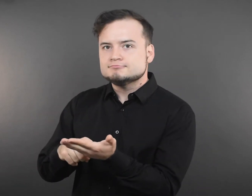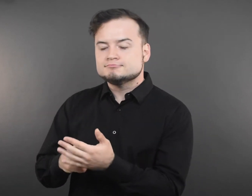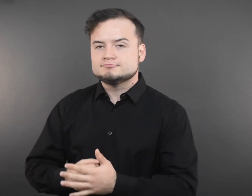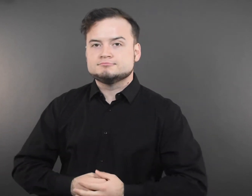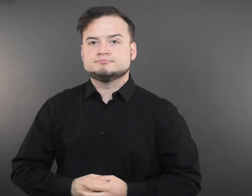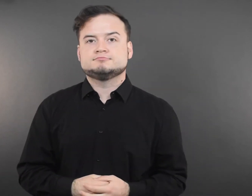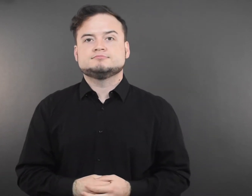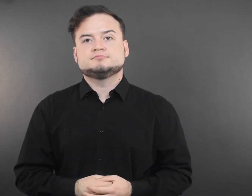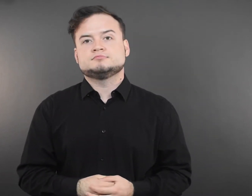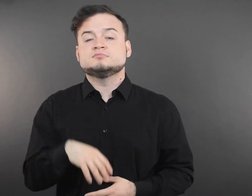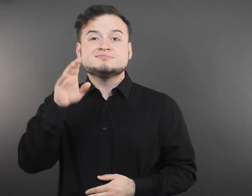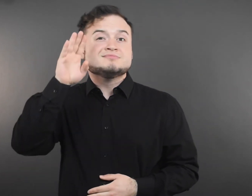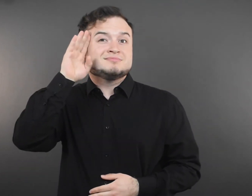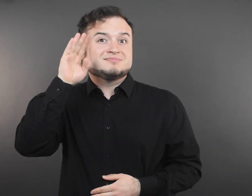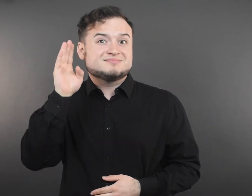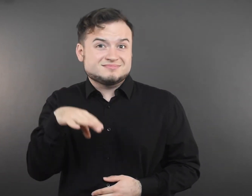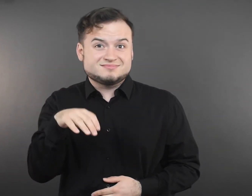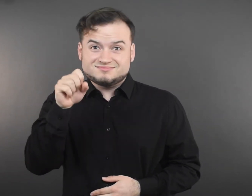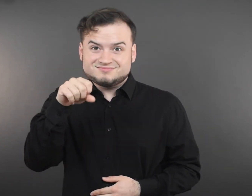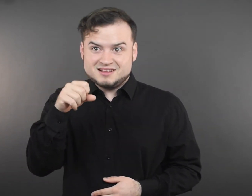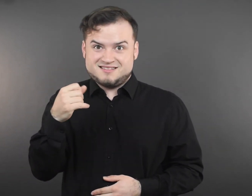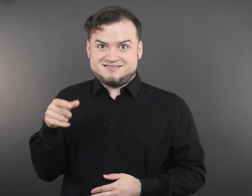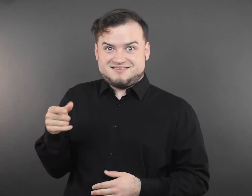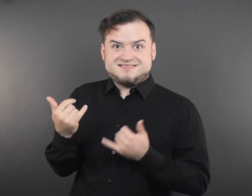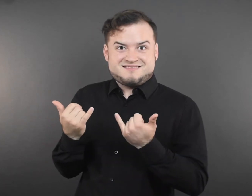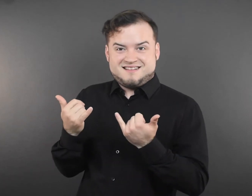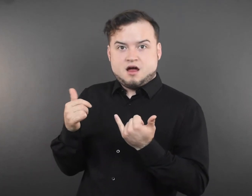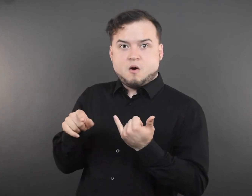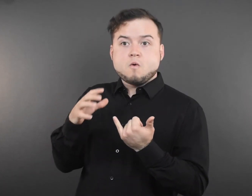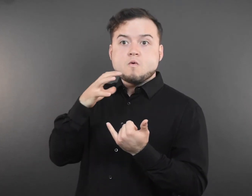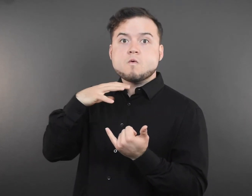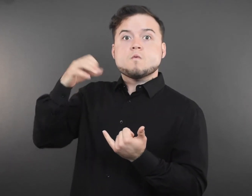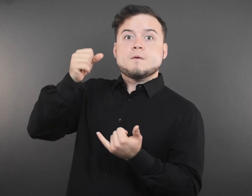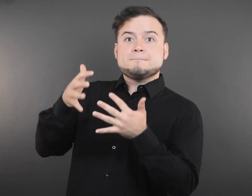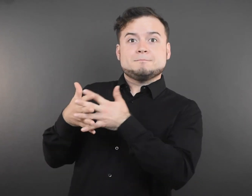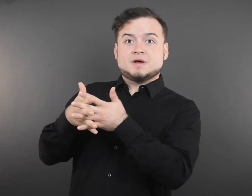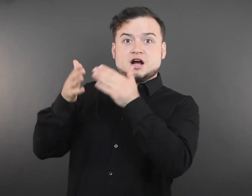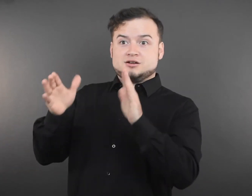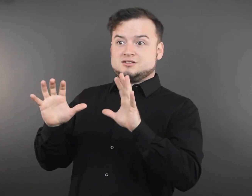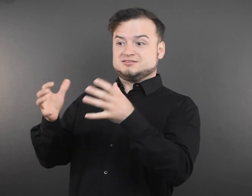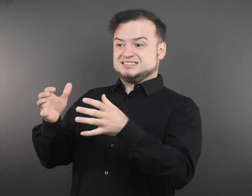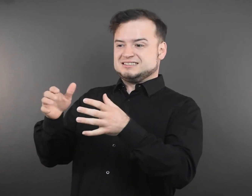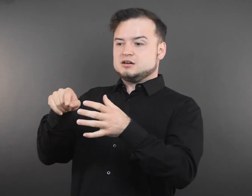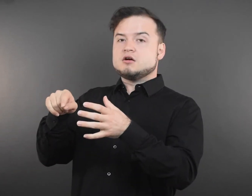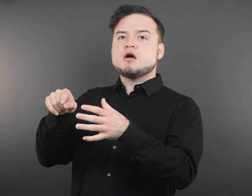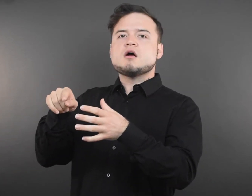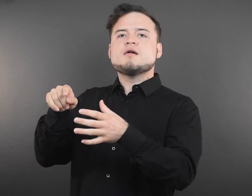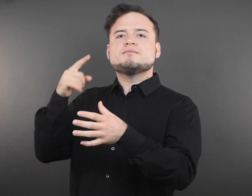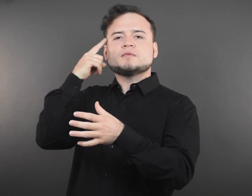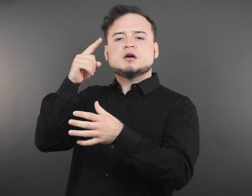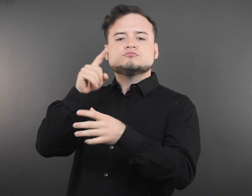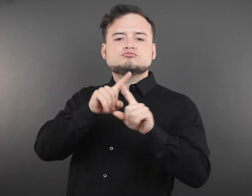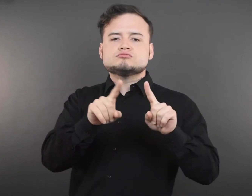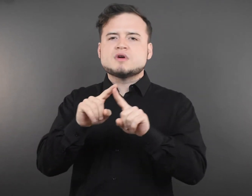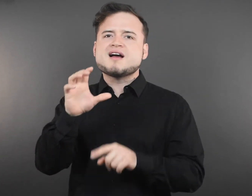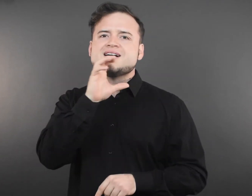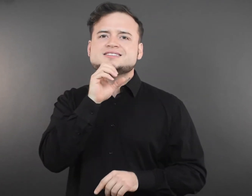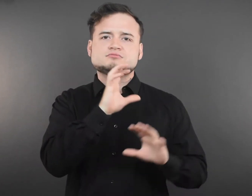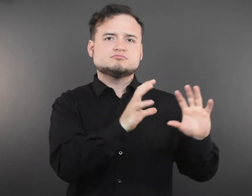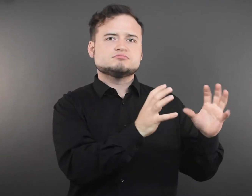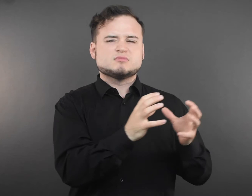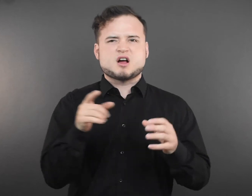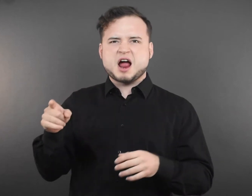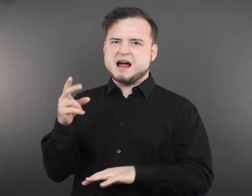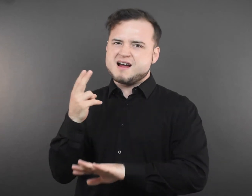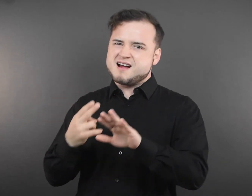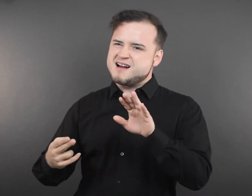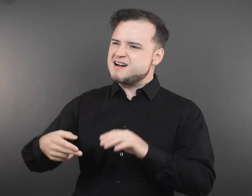While older Americans have the highest coverage of any age group of first booster doses, most